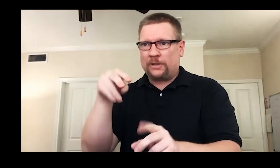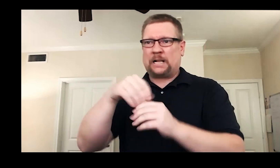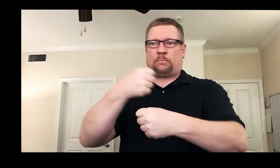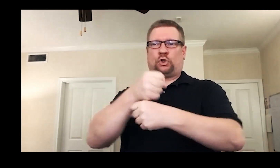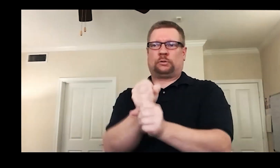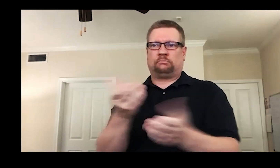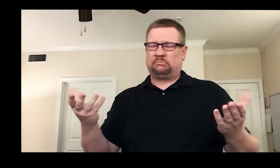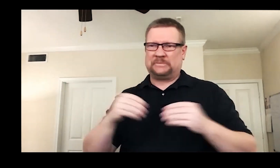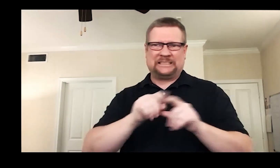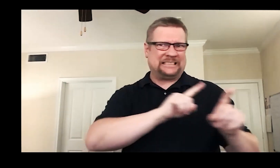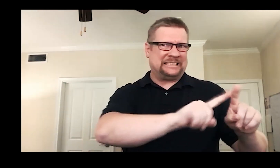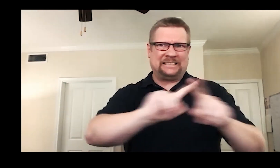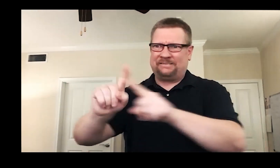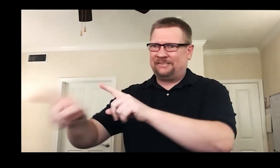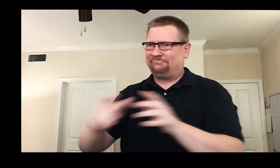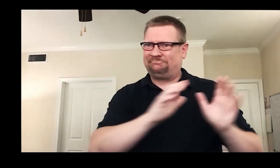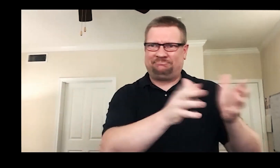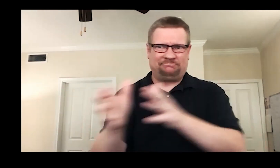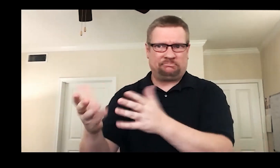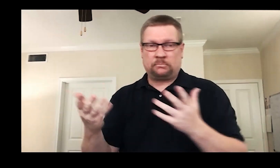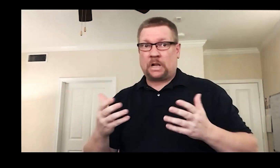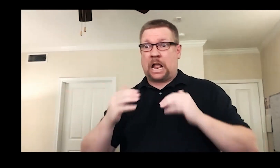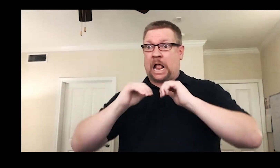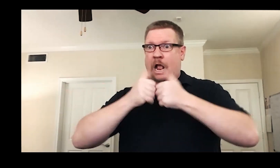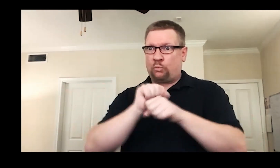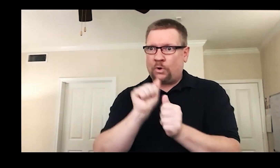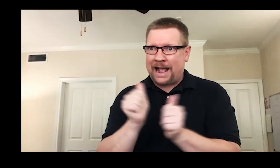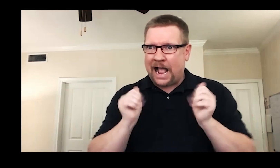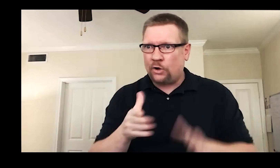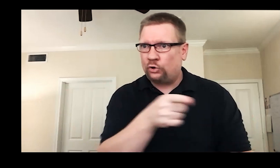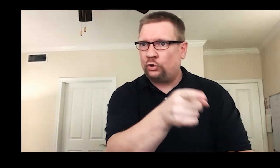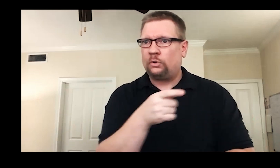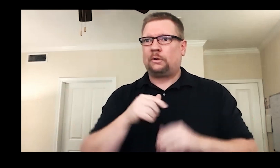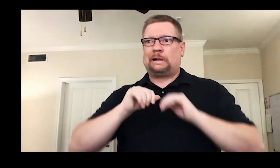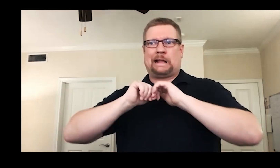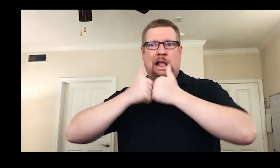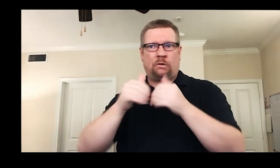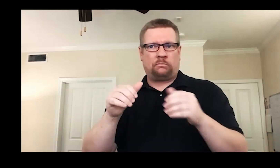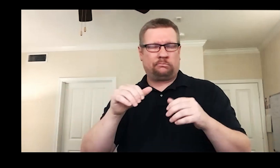in a production. That said, there are a number of other balls in the air that need attention